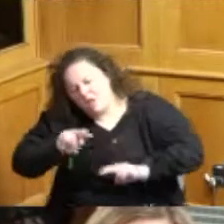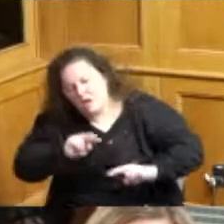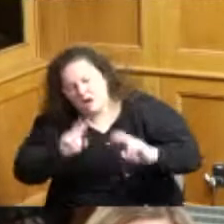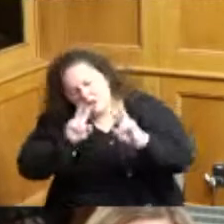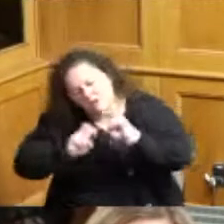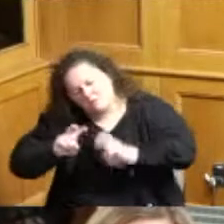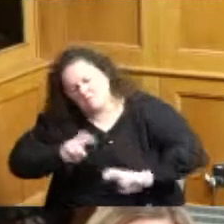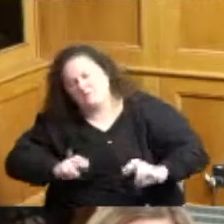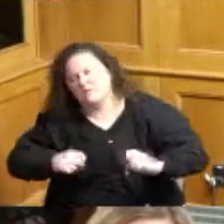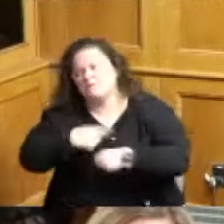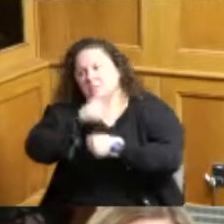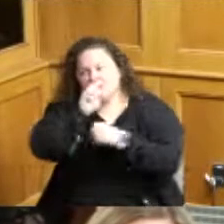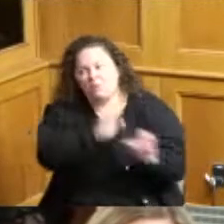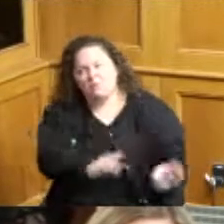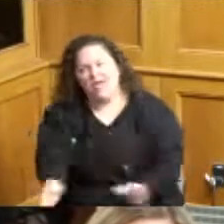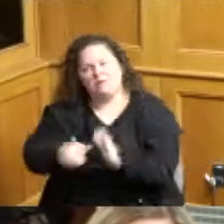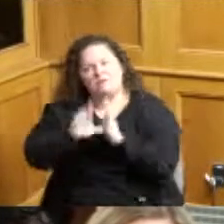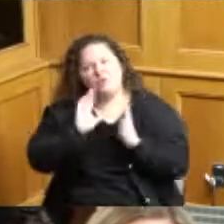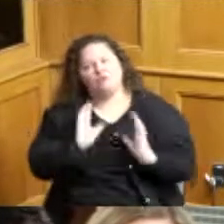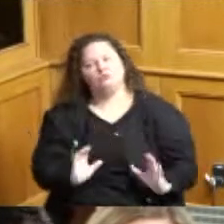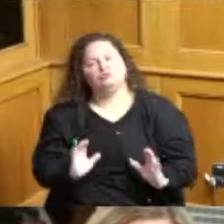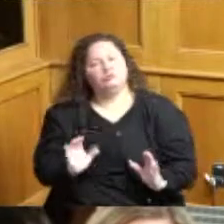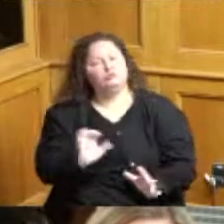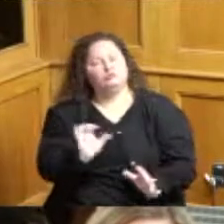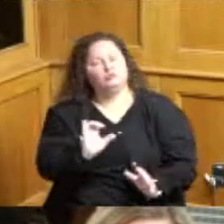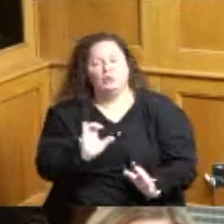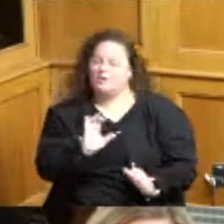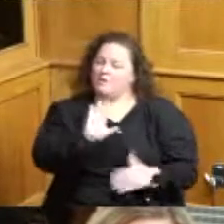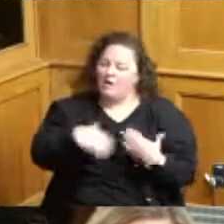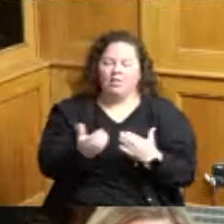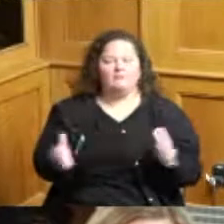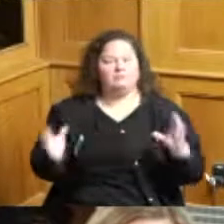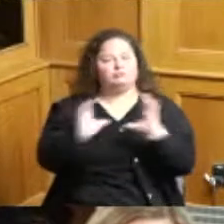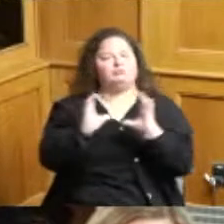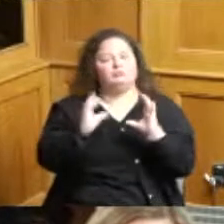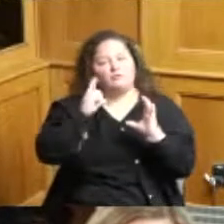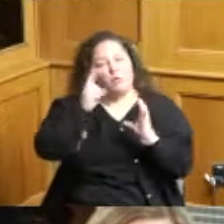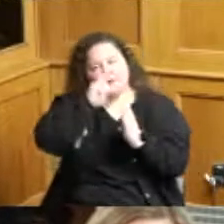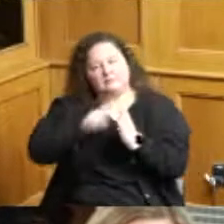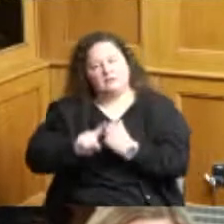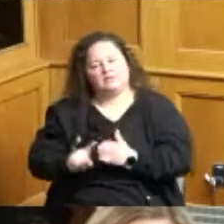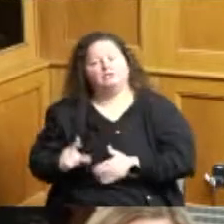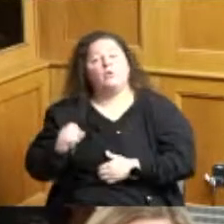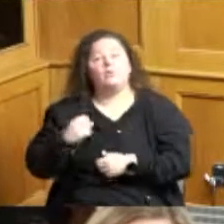reviewers are certified to inspect those so it's important that we have codes developed